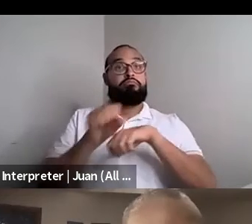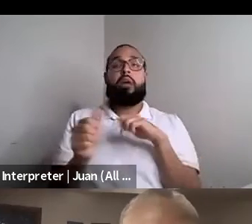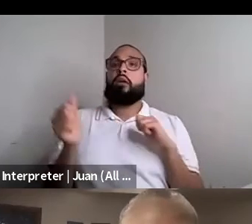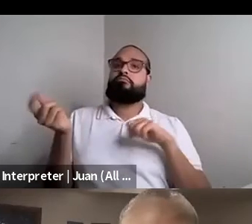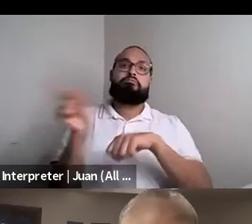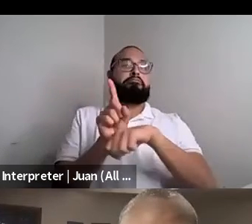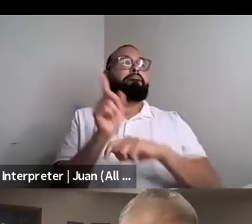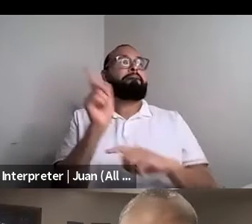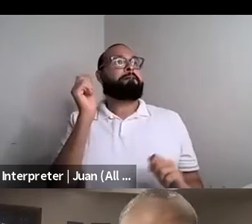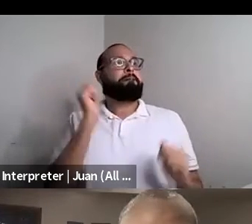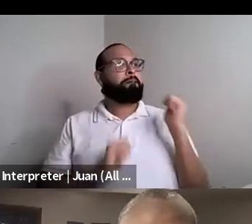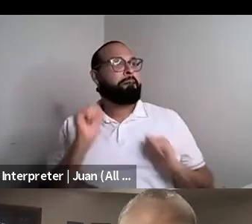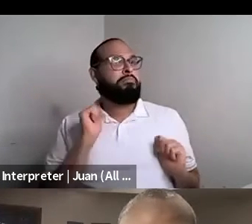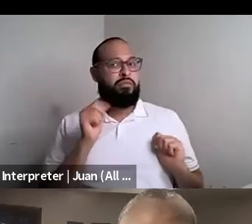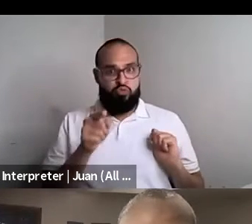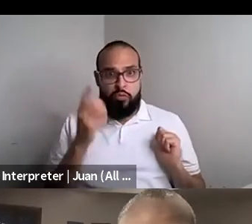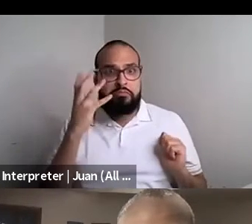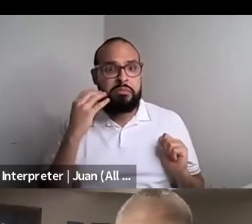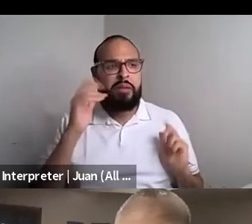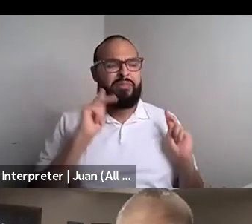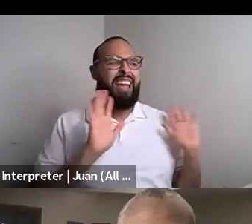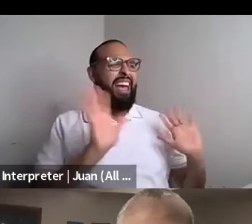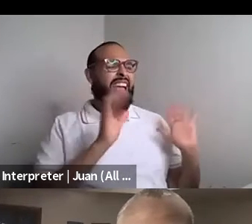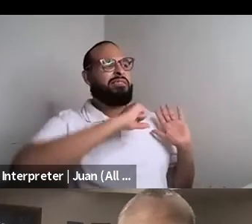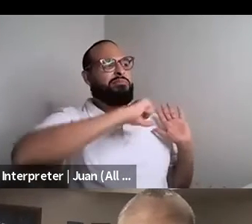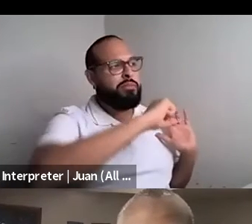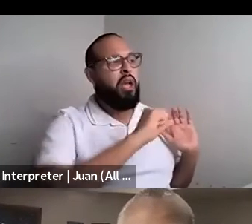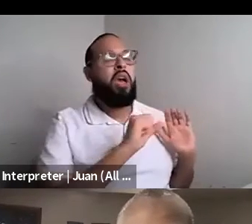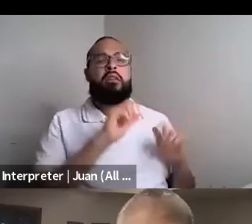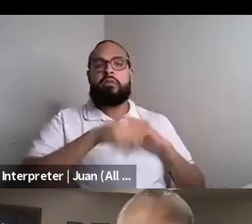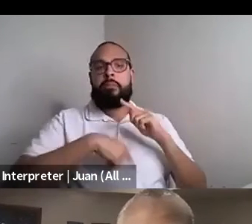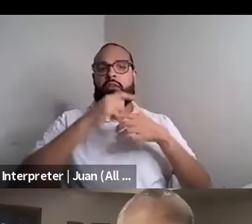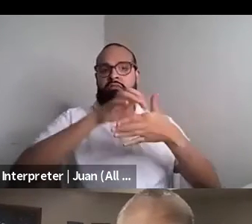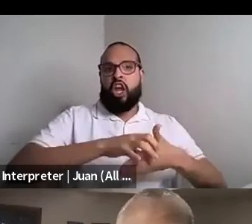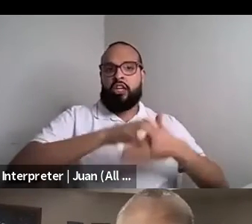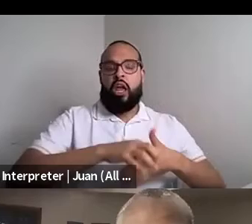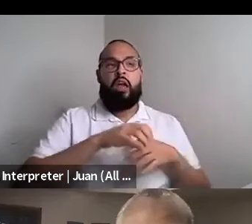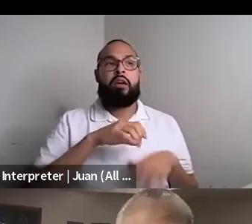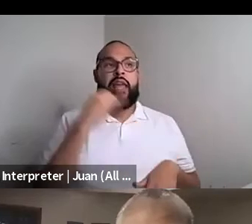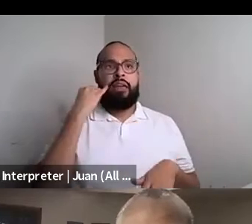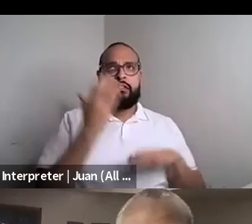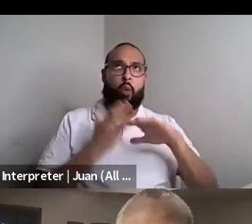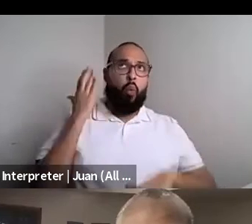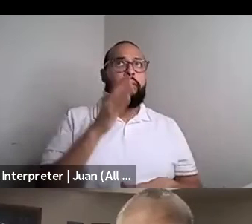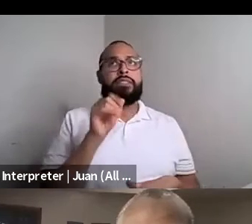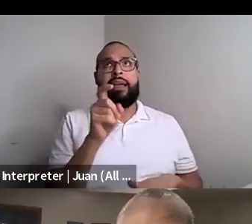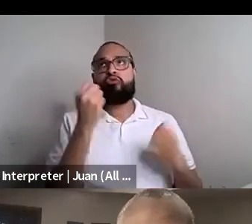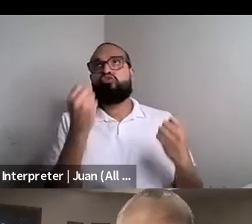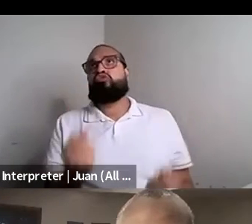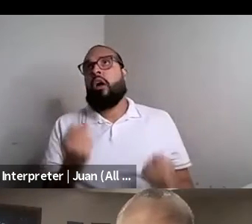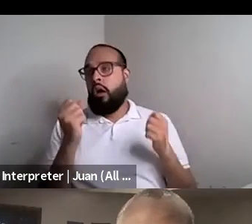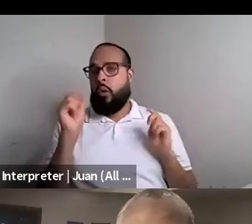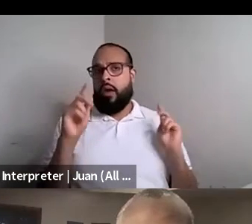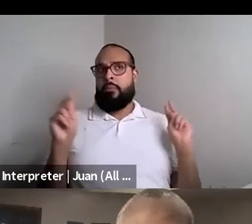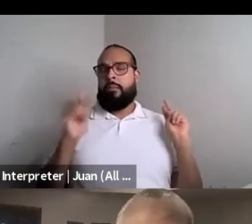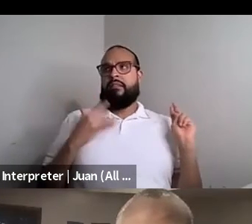Kenyon Farrow (he/him/his): You know, push back that you get around content, you know, that's, you know, to sexual or or however people perceive you know your work.